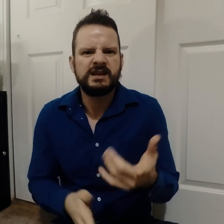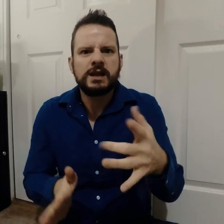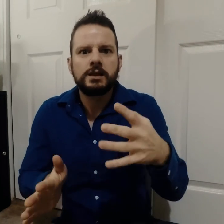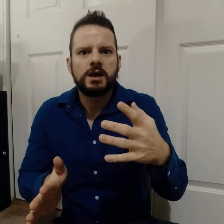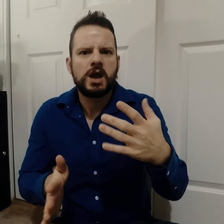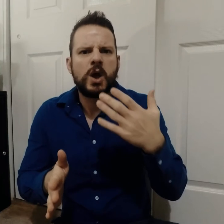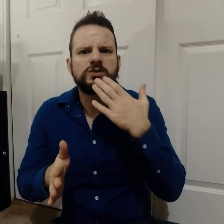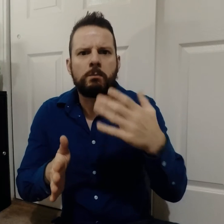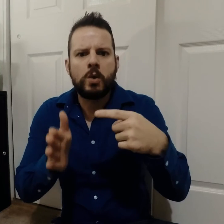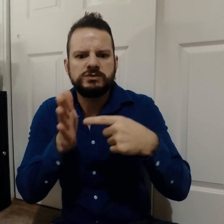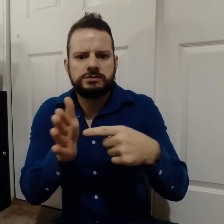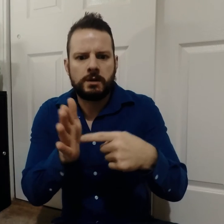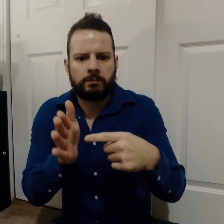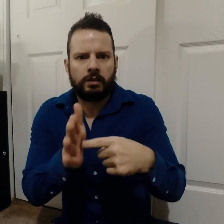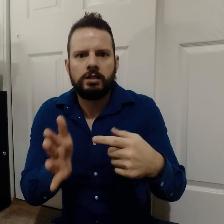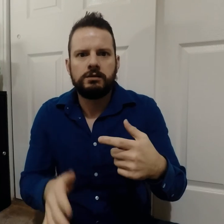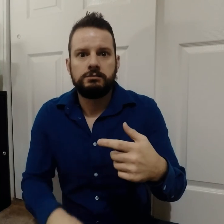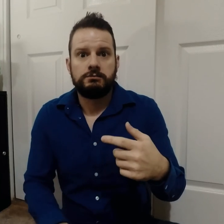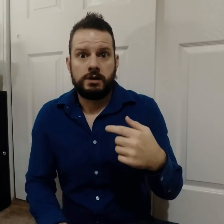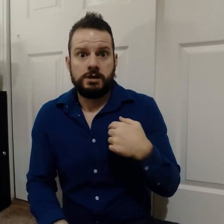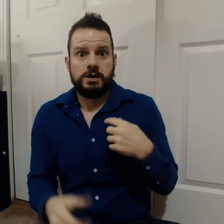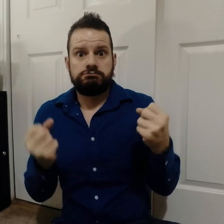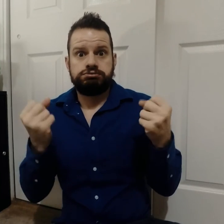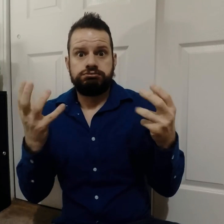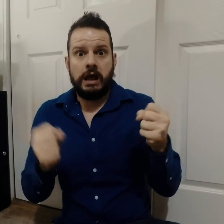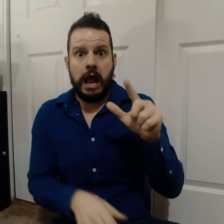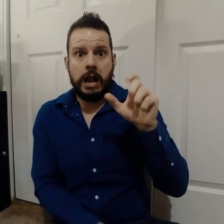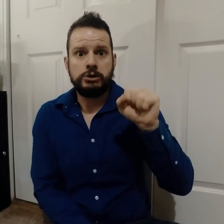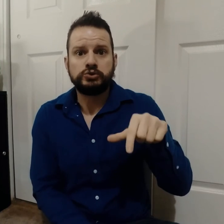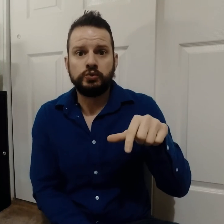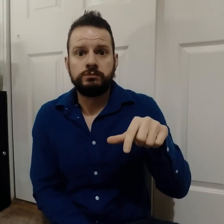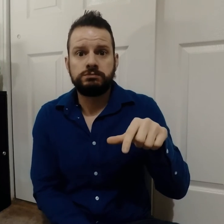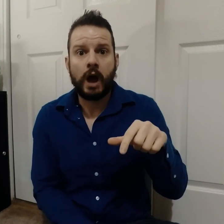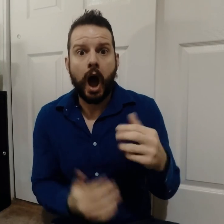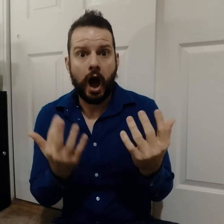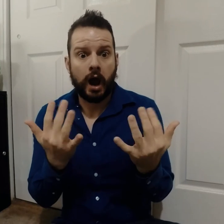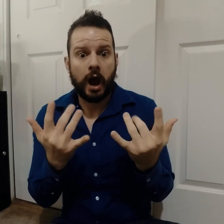It's the good example when I use LSQ.